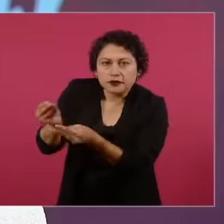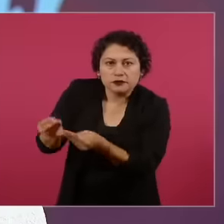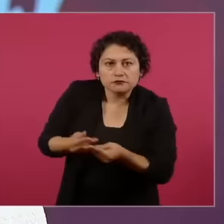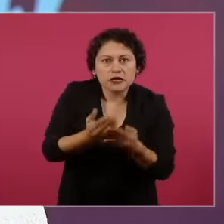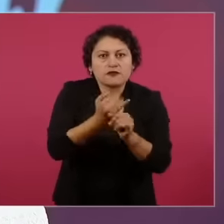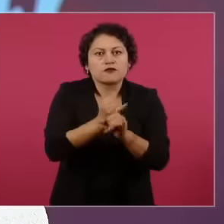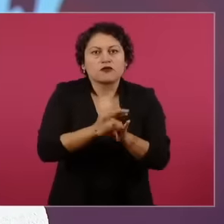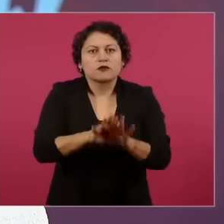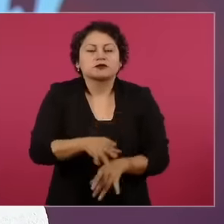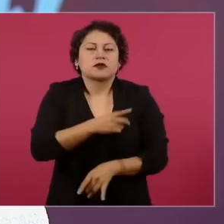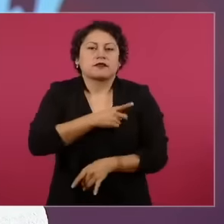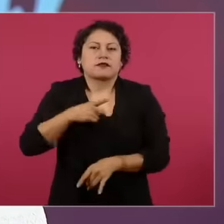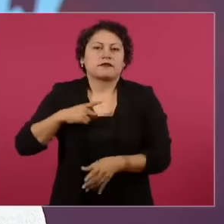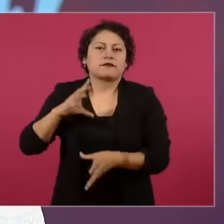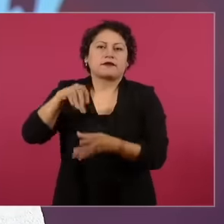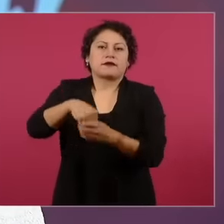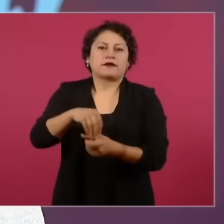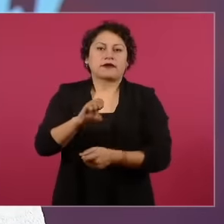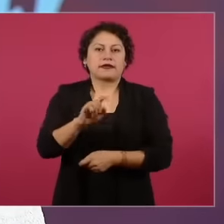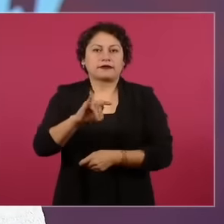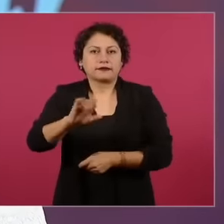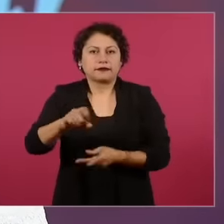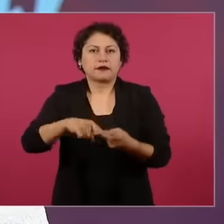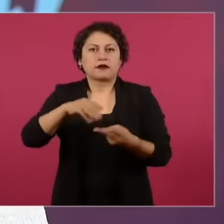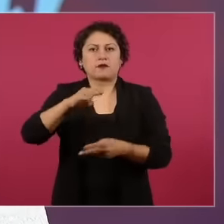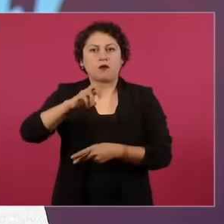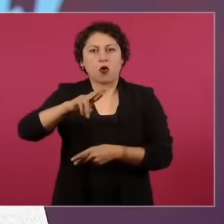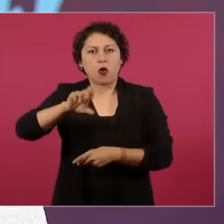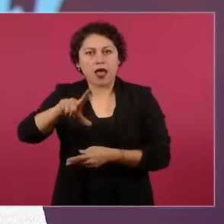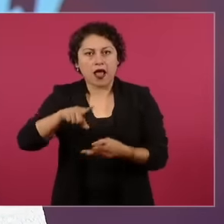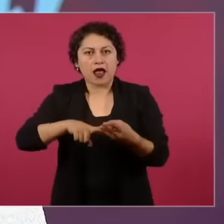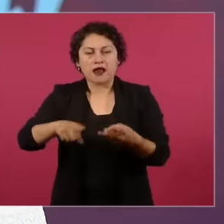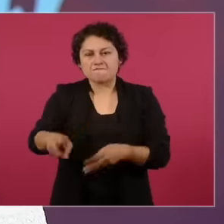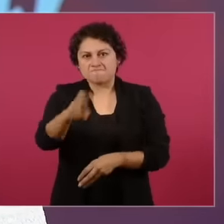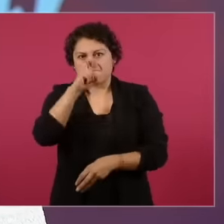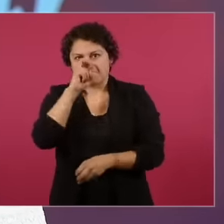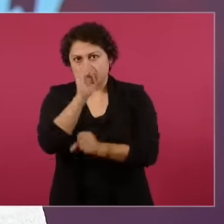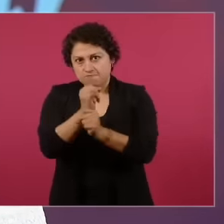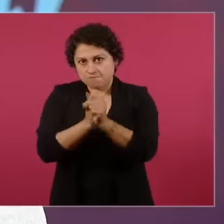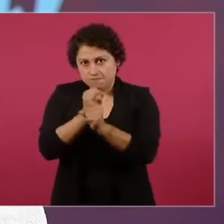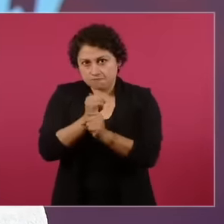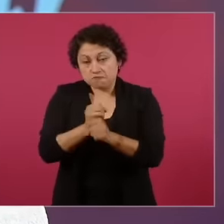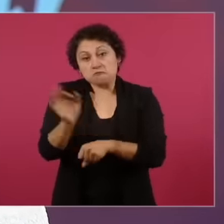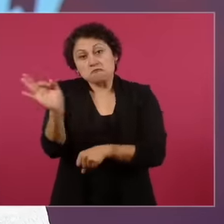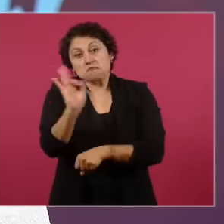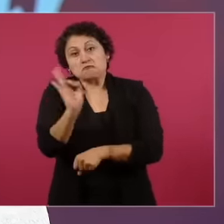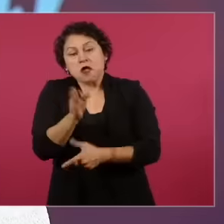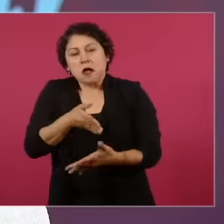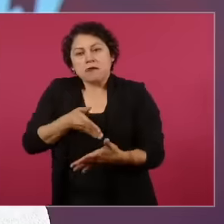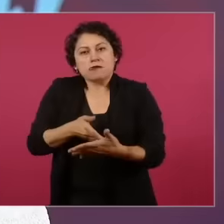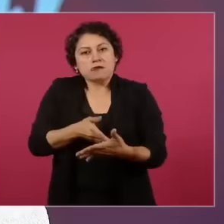and rigorous investigative age and if we have to row against the current from within